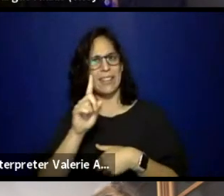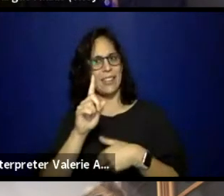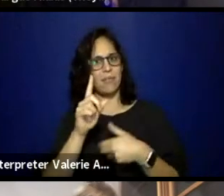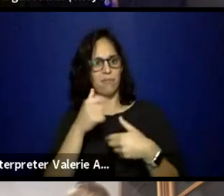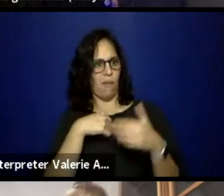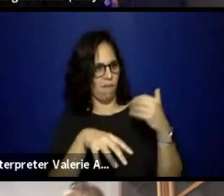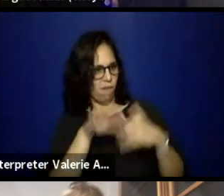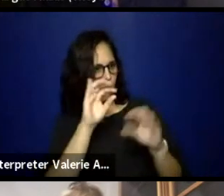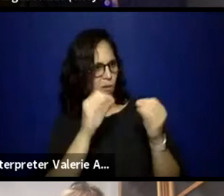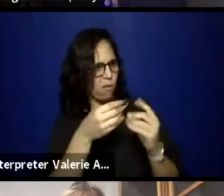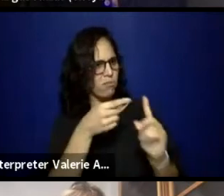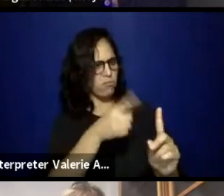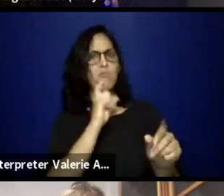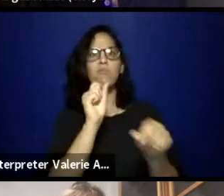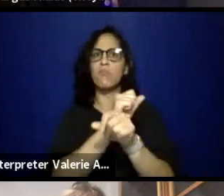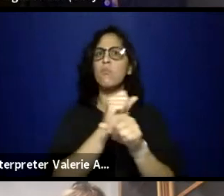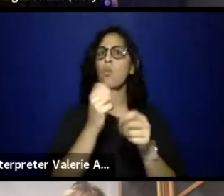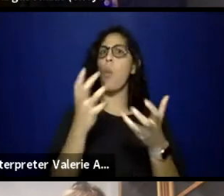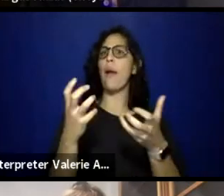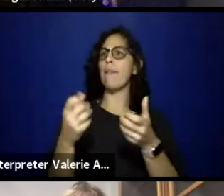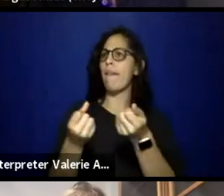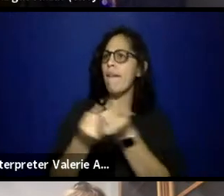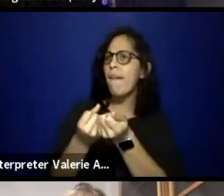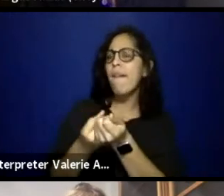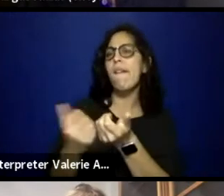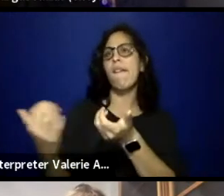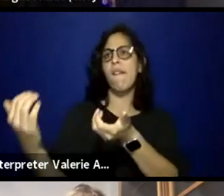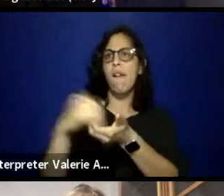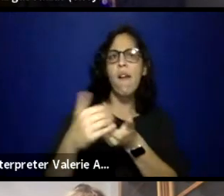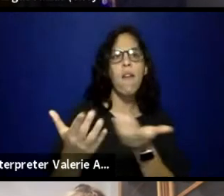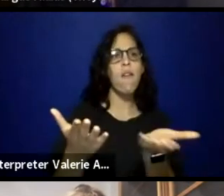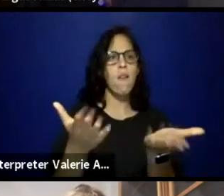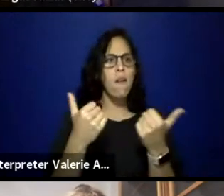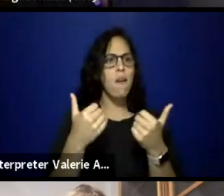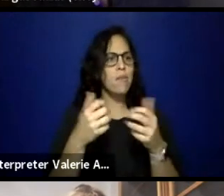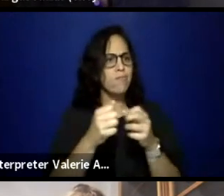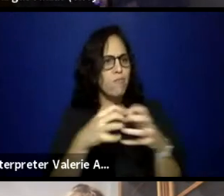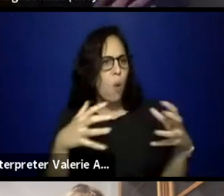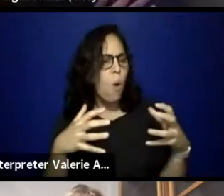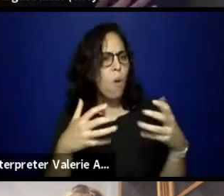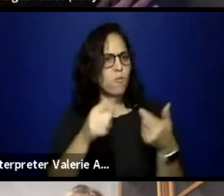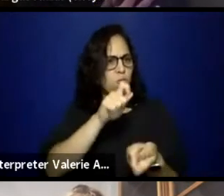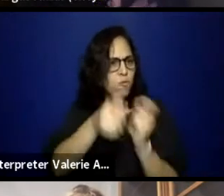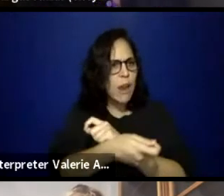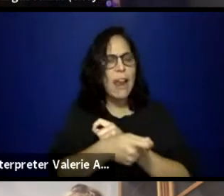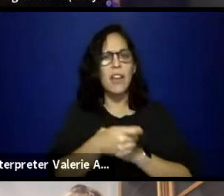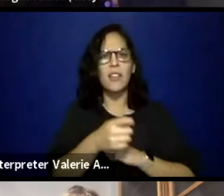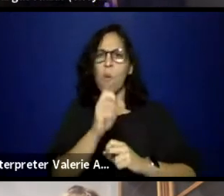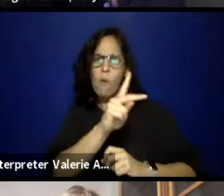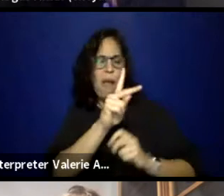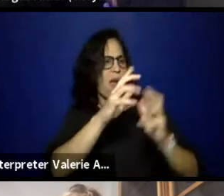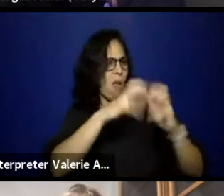that's just the people we seek out. Absolutely, absolutely. Thank you. Thank you.